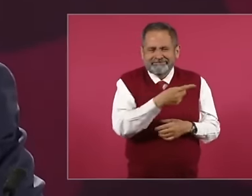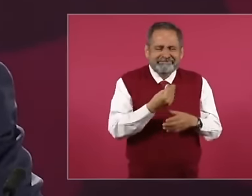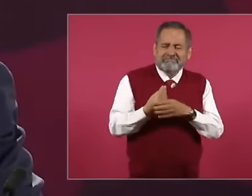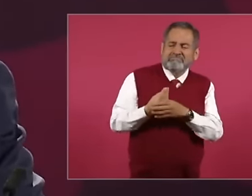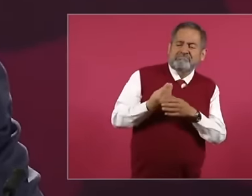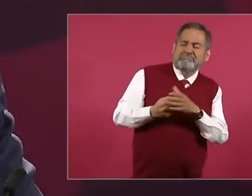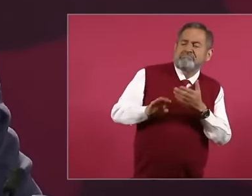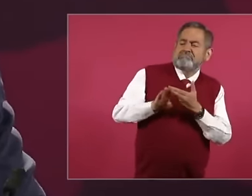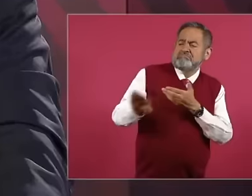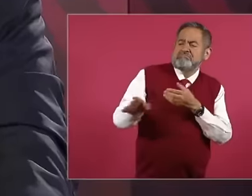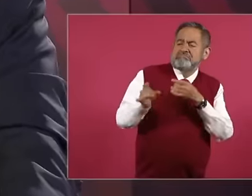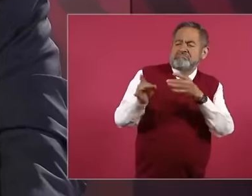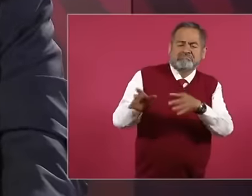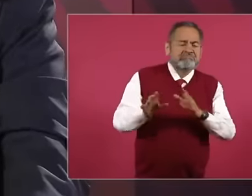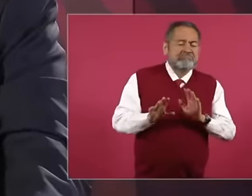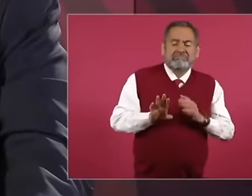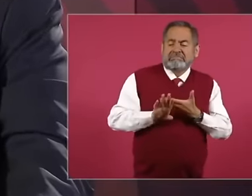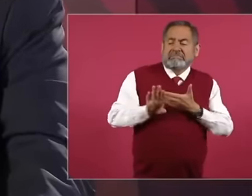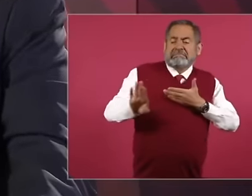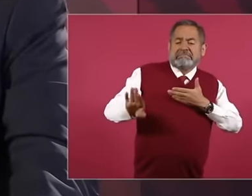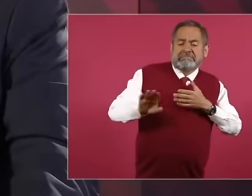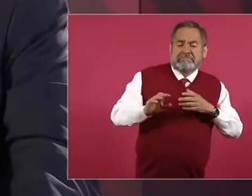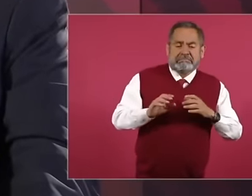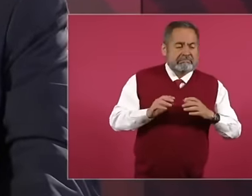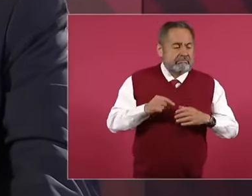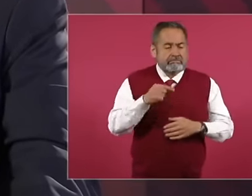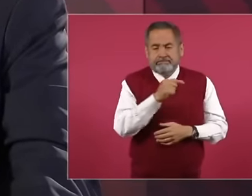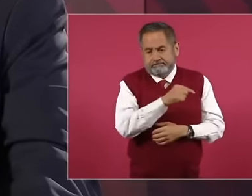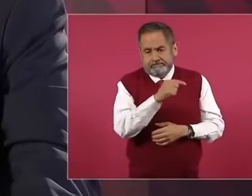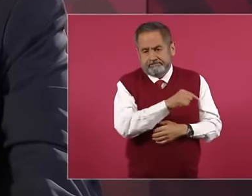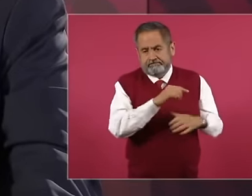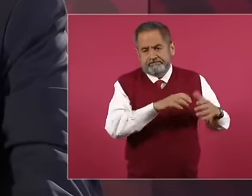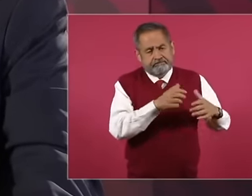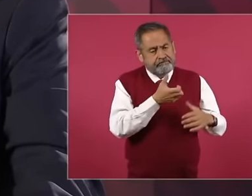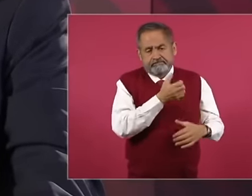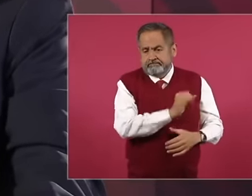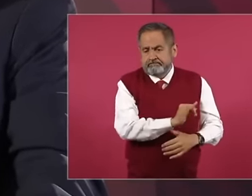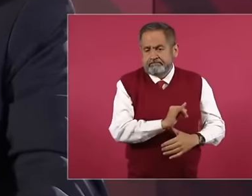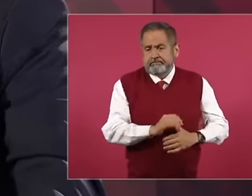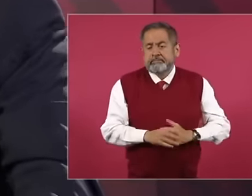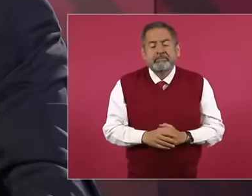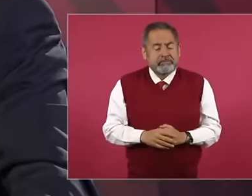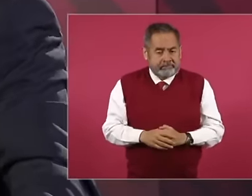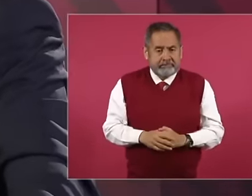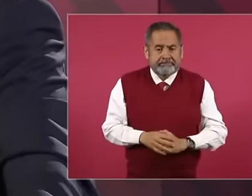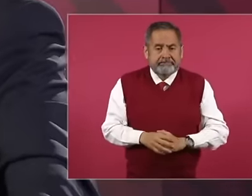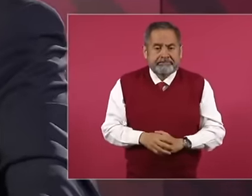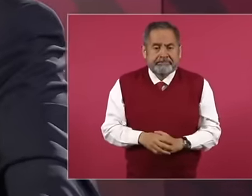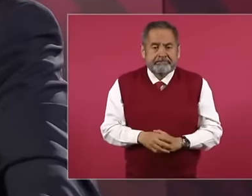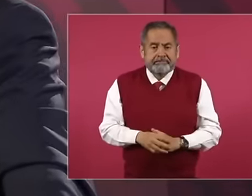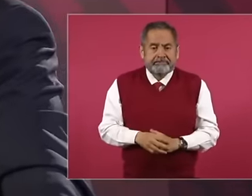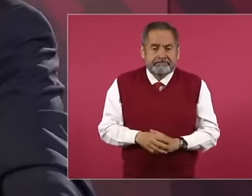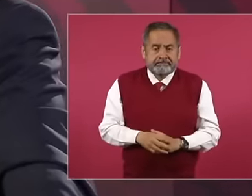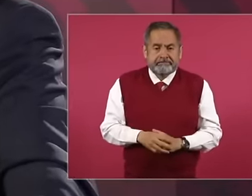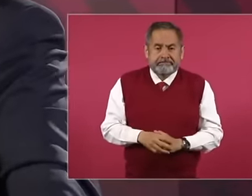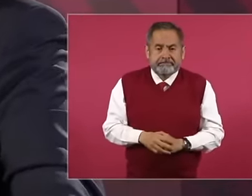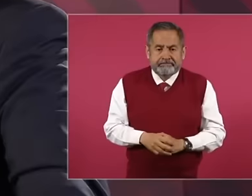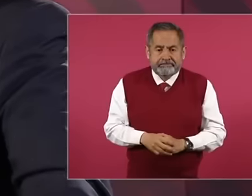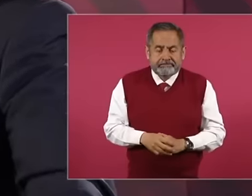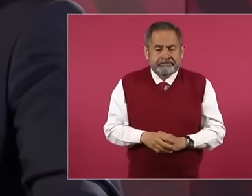racist classist attitudes were a good